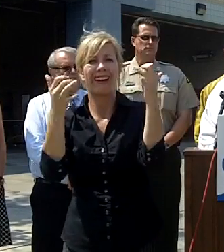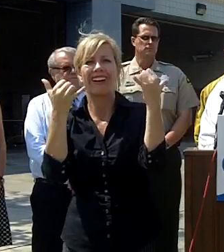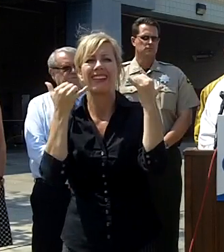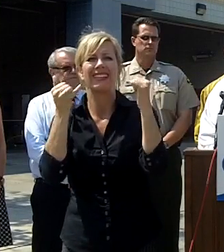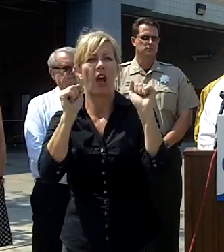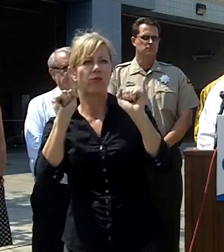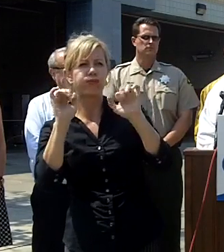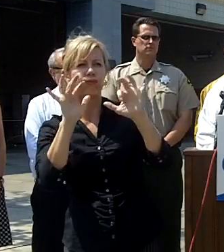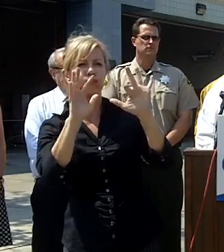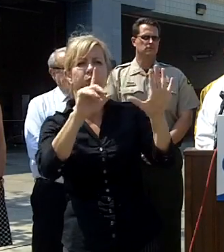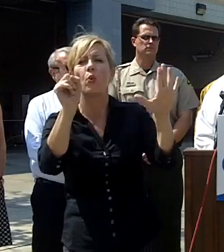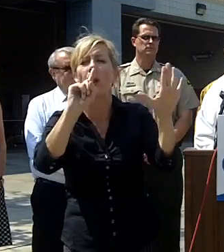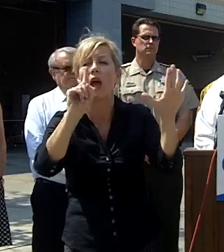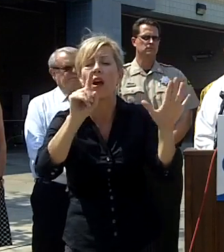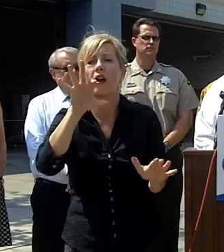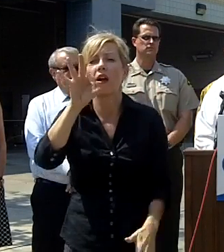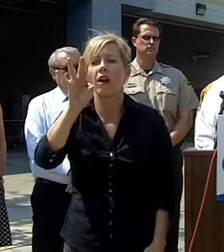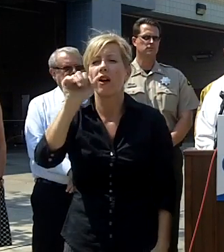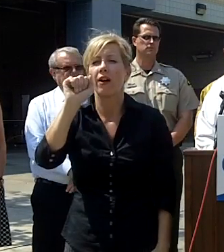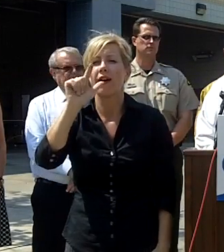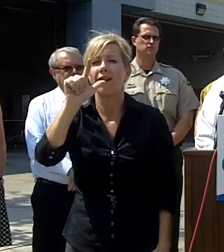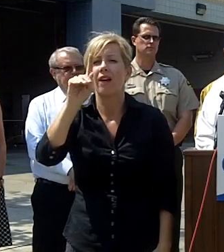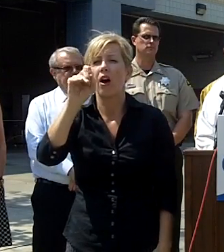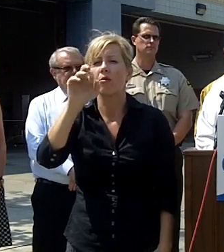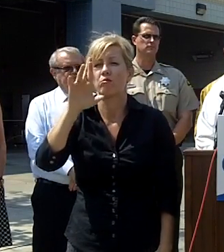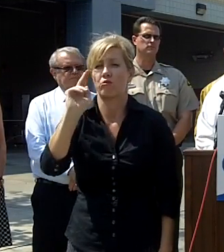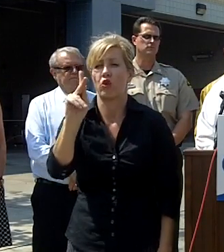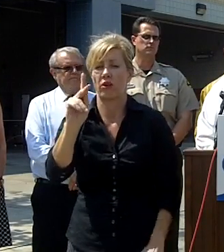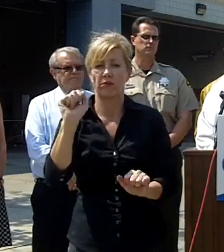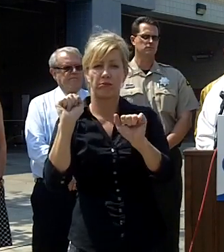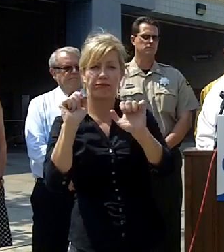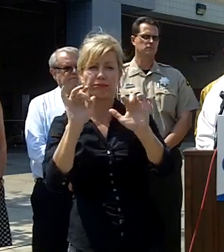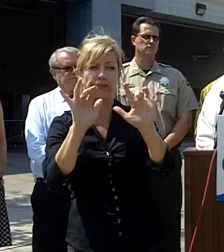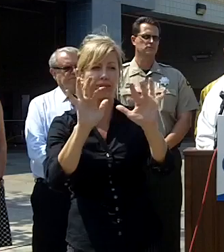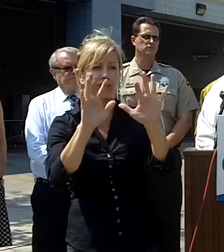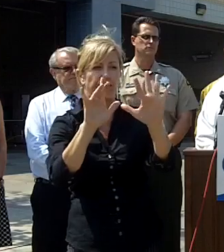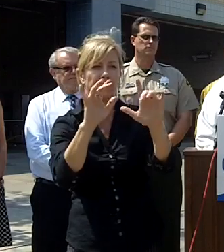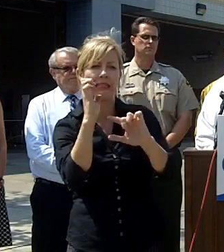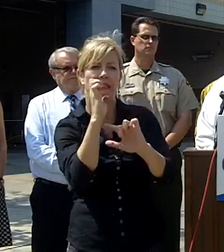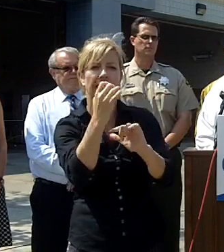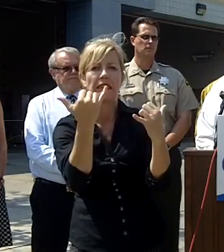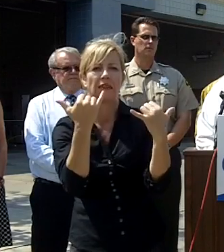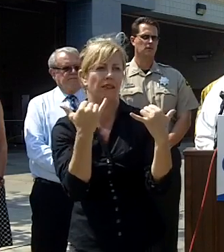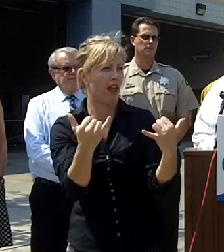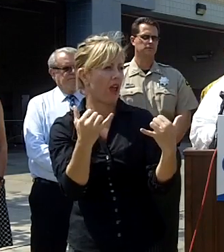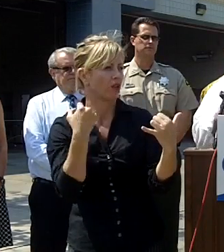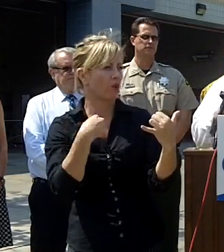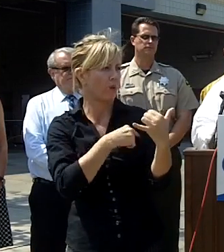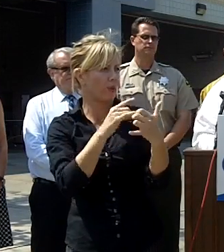fallbrook area which will address later but in about two or three hours and so will be going up